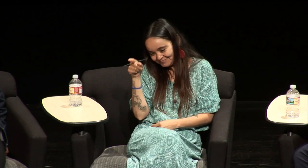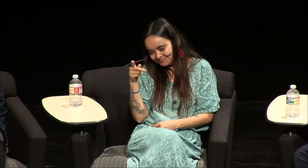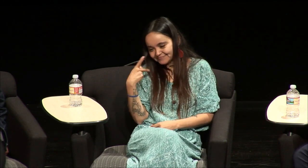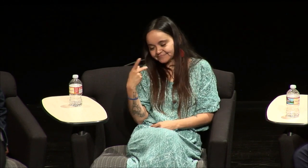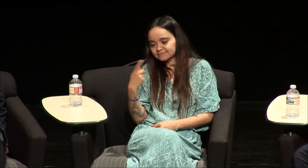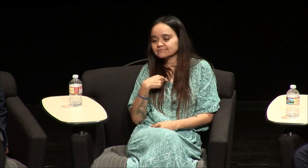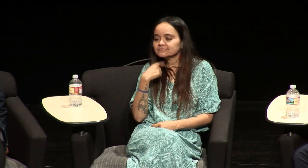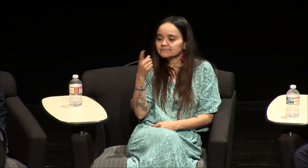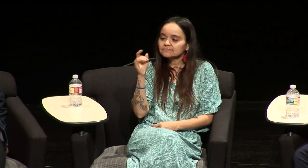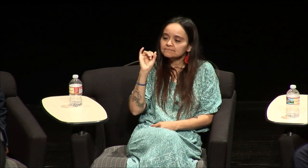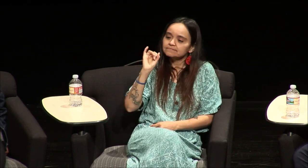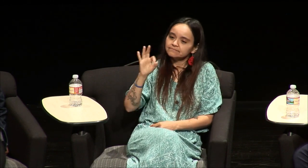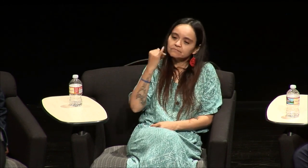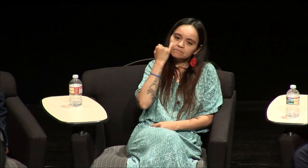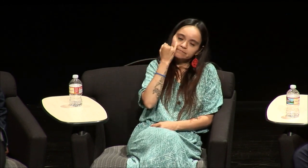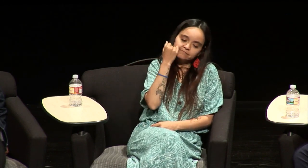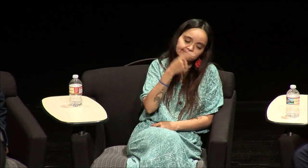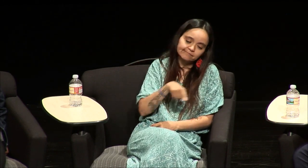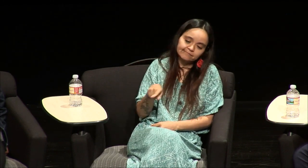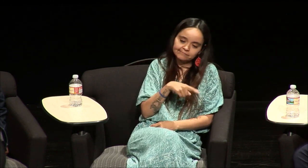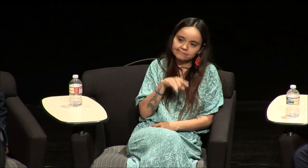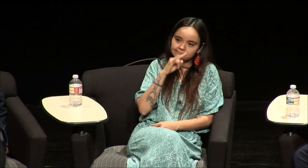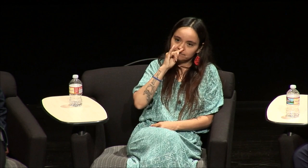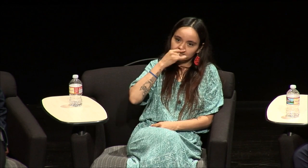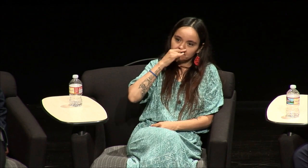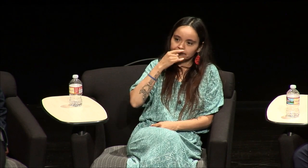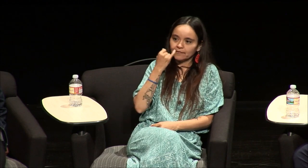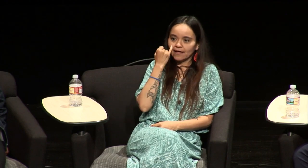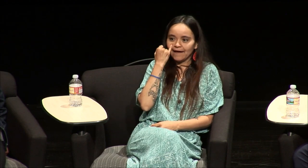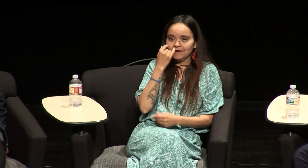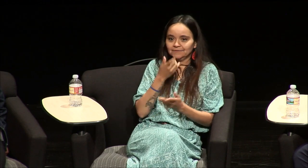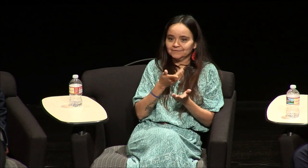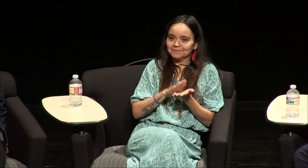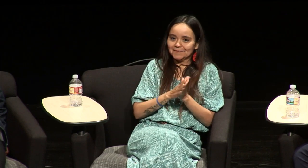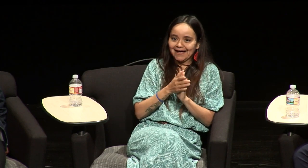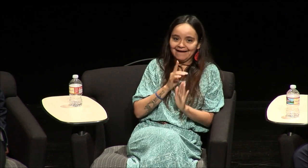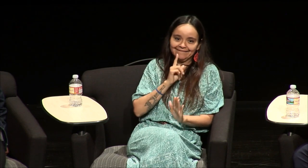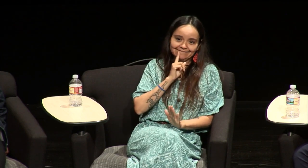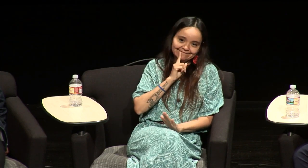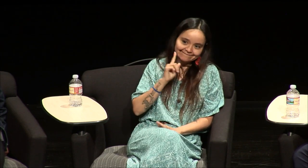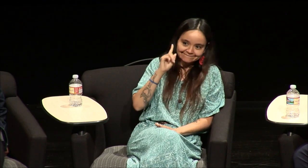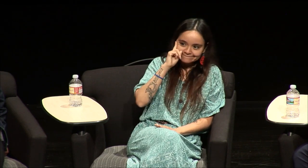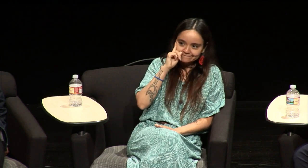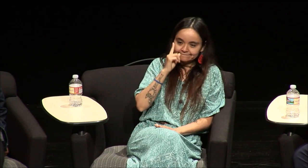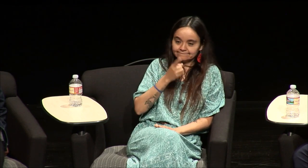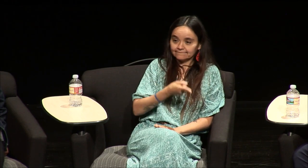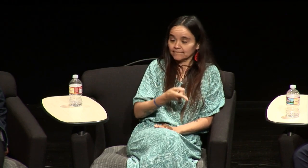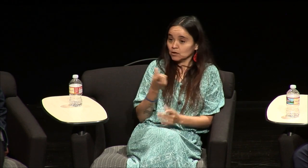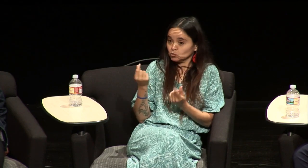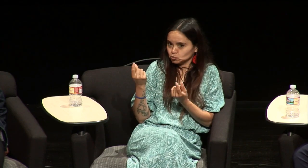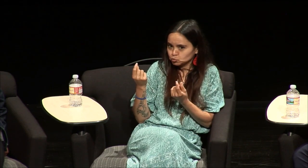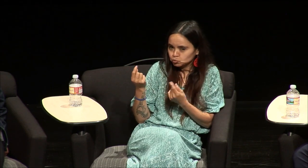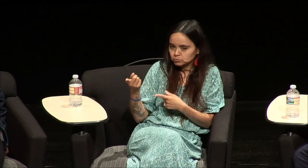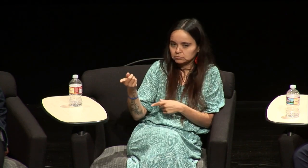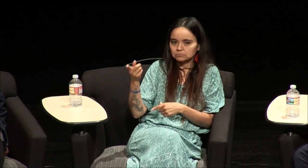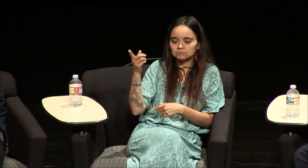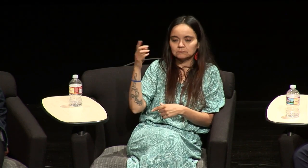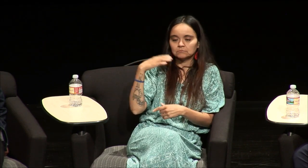we didn't so I thought you know if our kids let's say they're deaf what do you